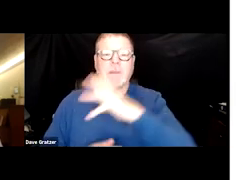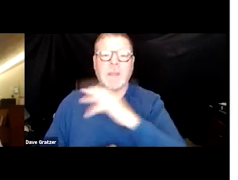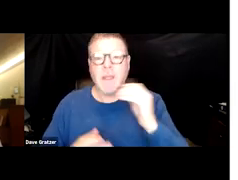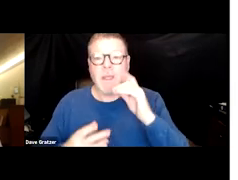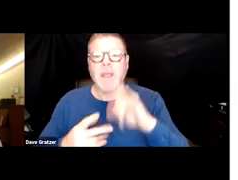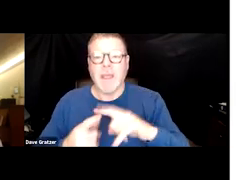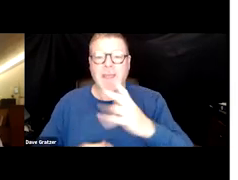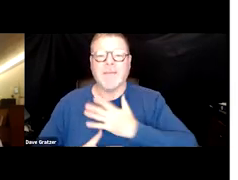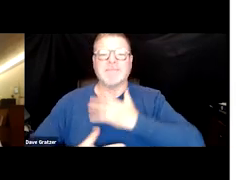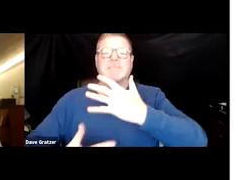ventilatory systems, ABC.